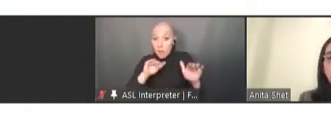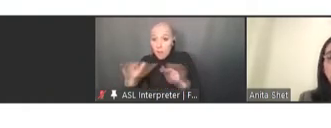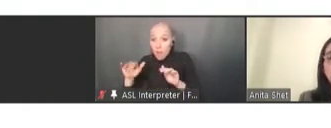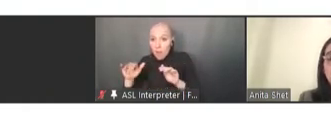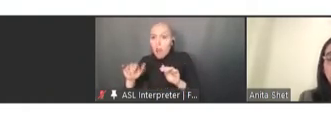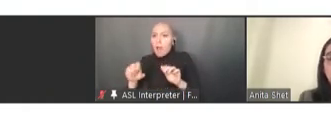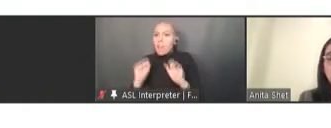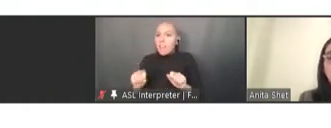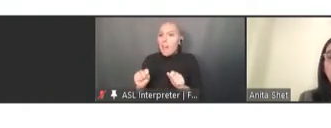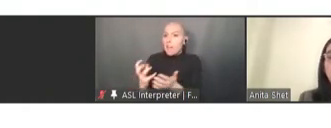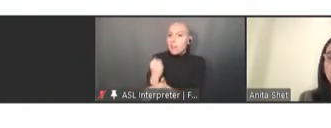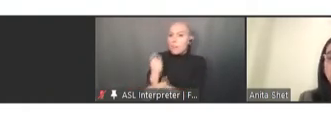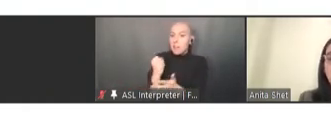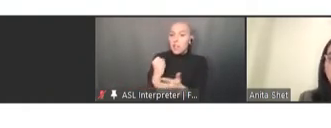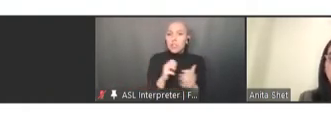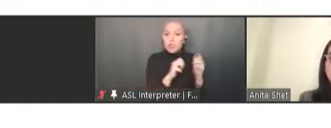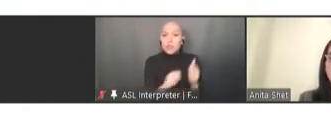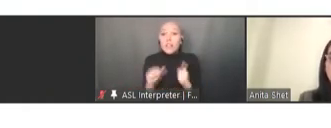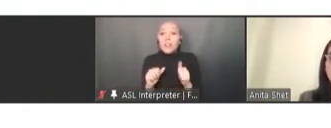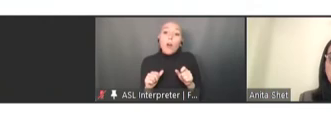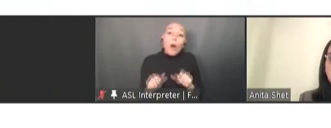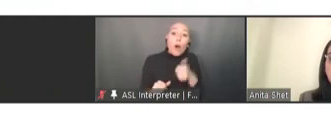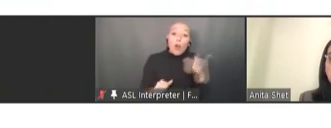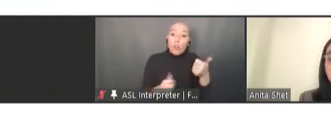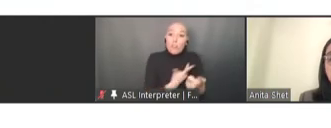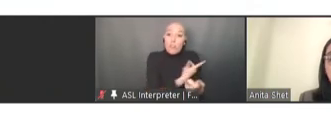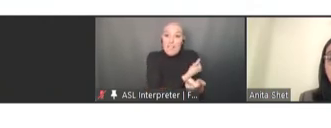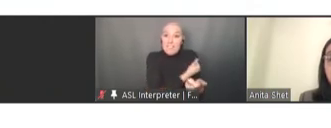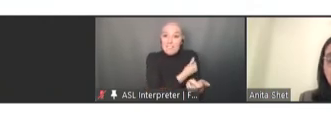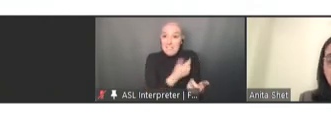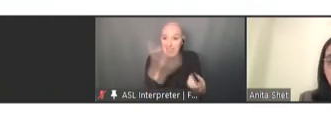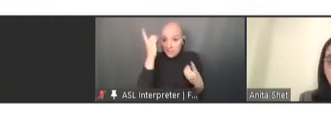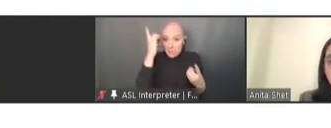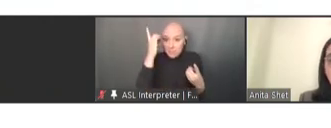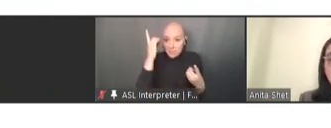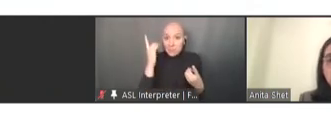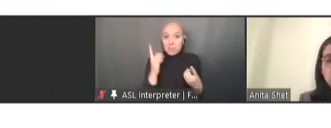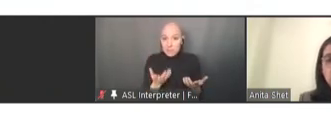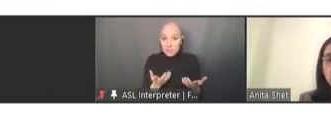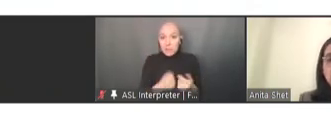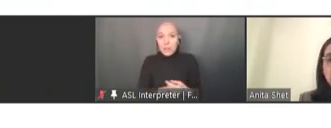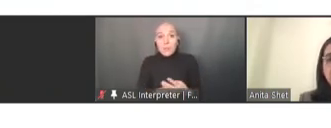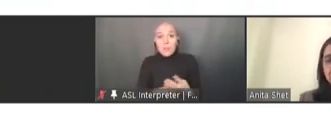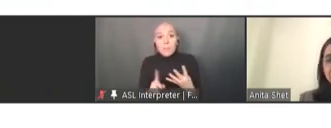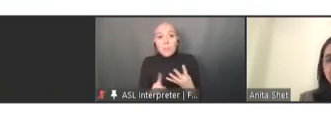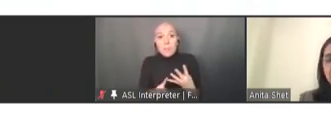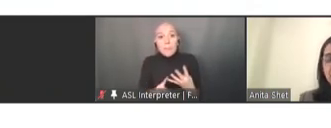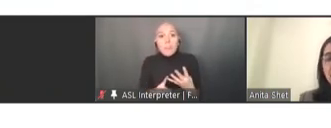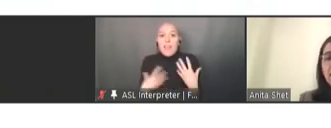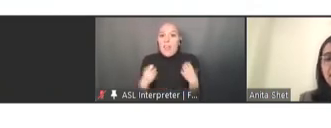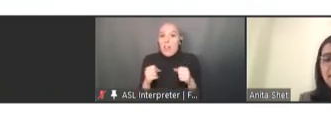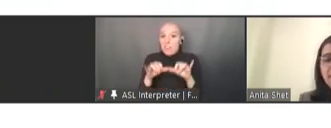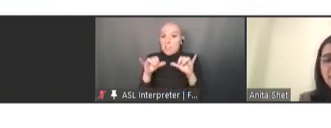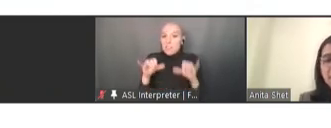establish best practices to build health system resilience across the world. Next slide, please.